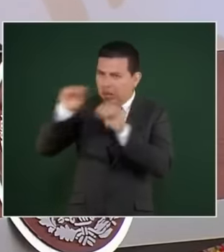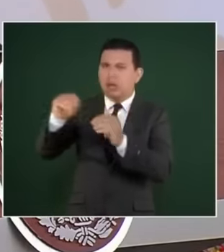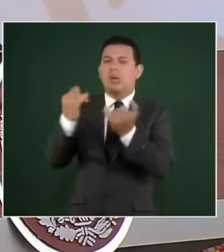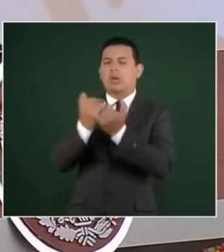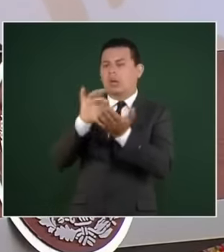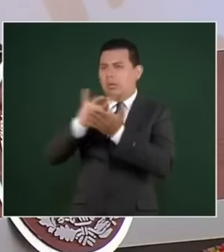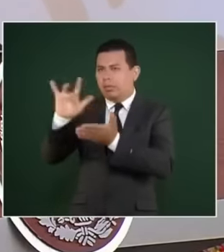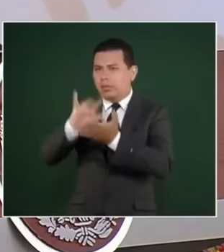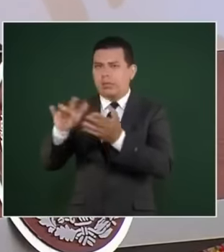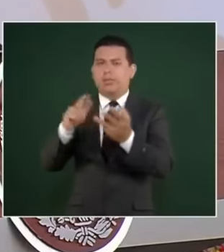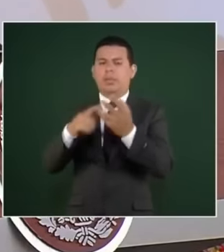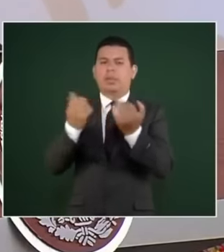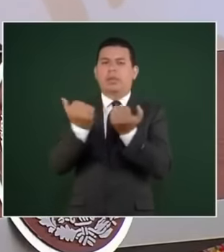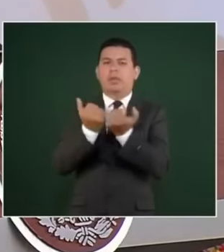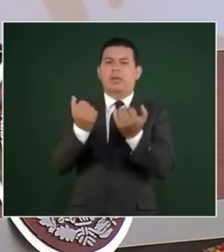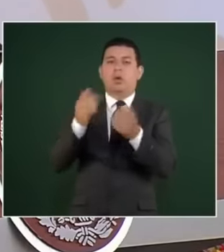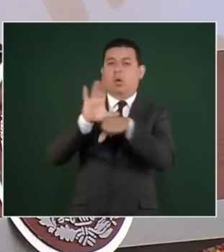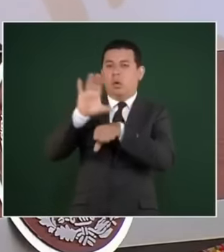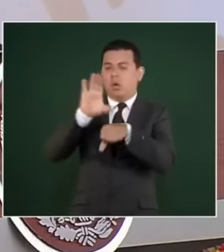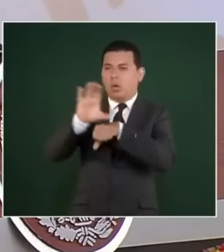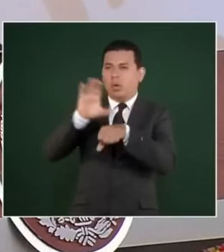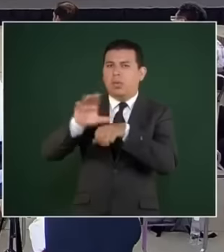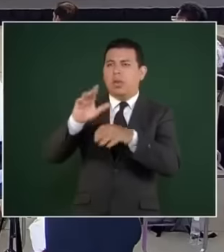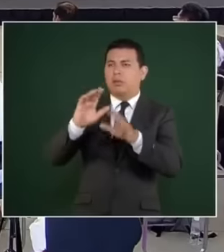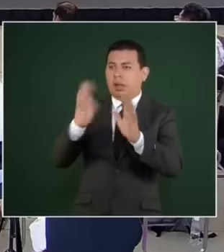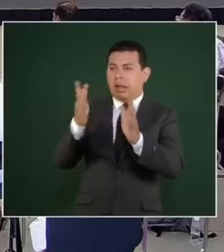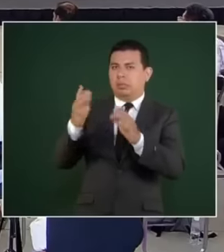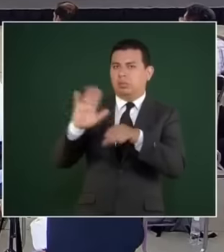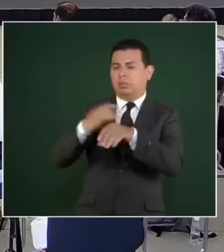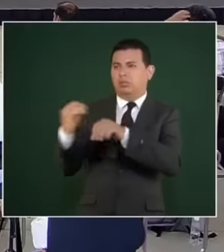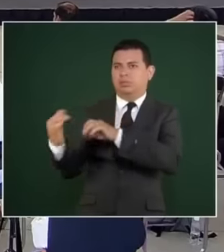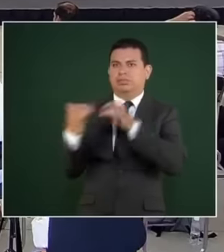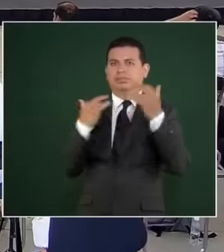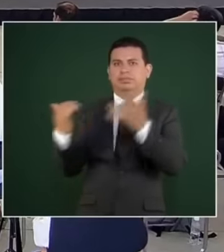making an agreement with Colombia because it is another nationality that has increased a lot and with